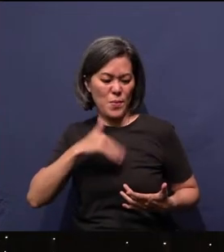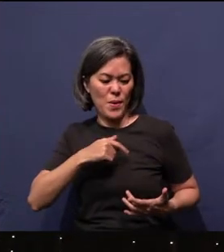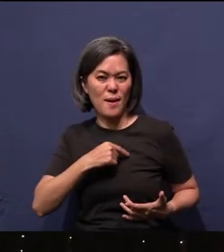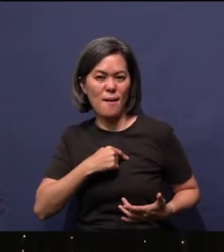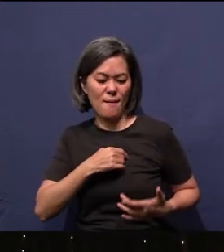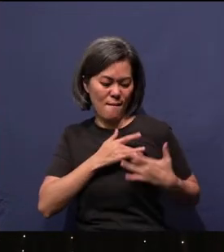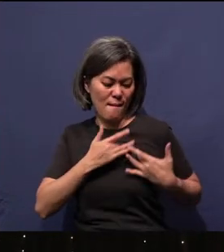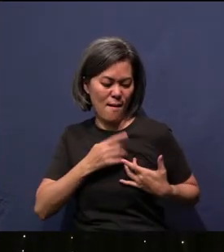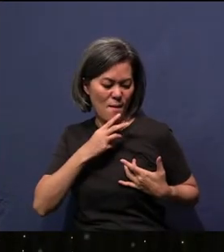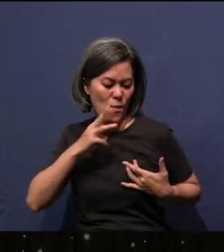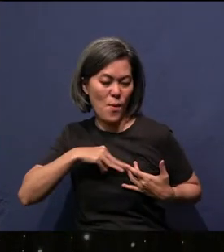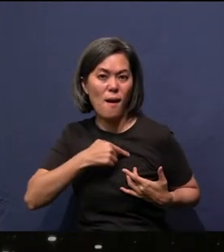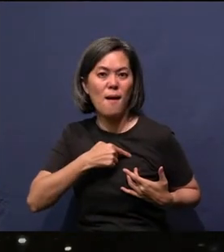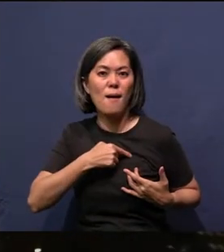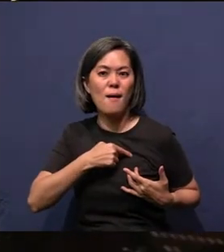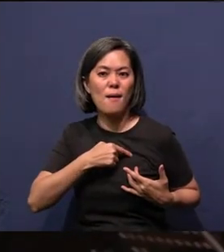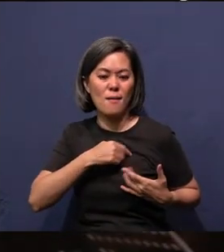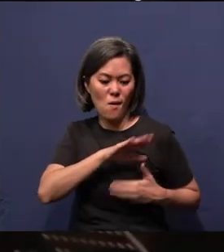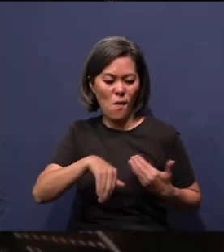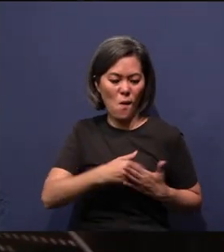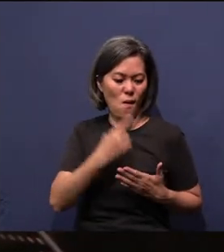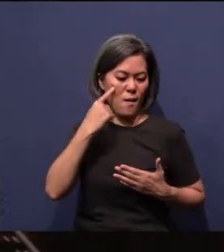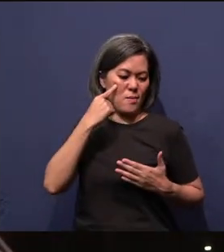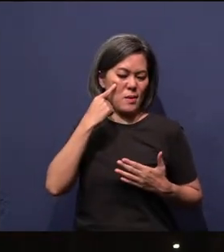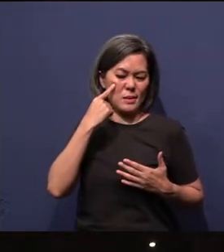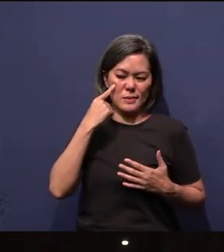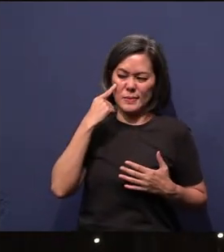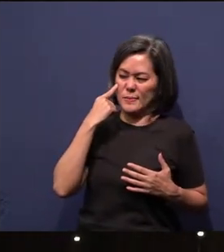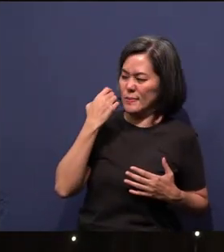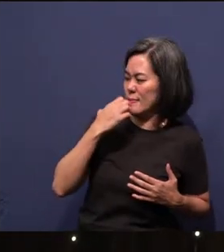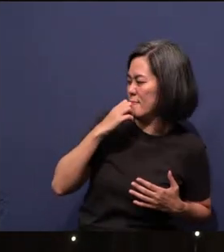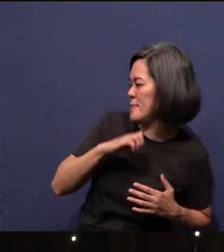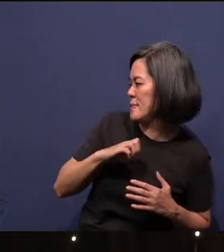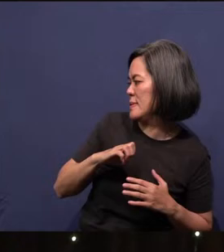wicked and all it thinks about is evil all the time.